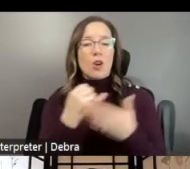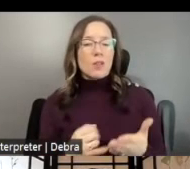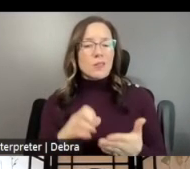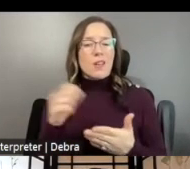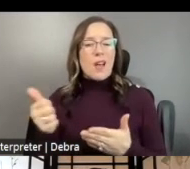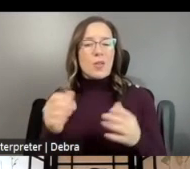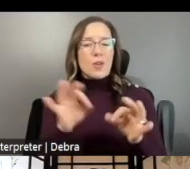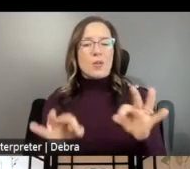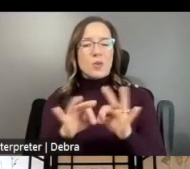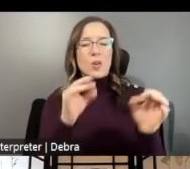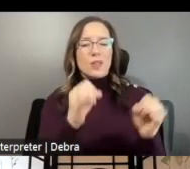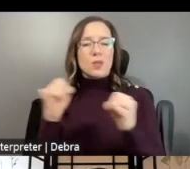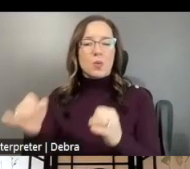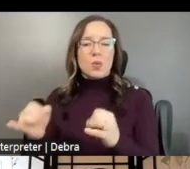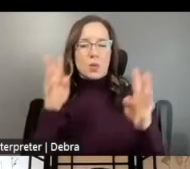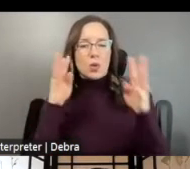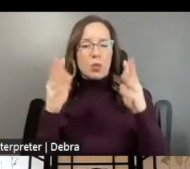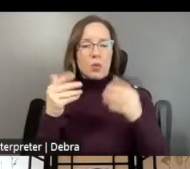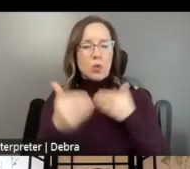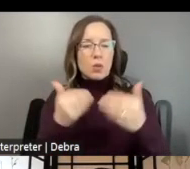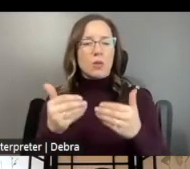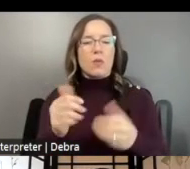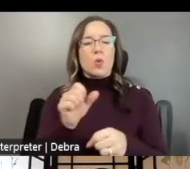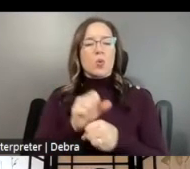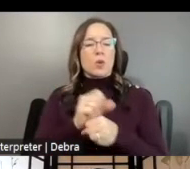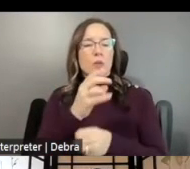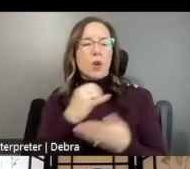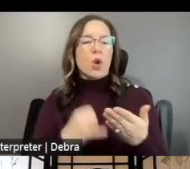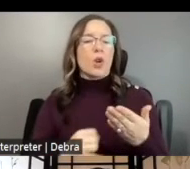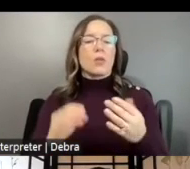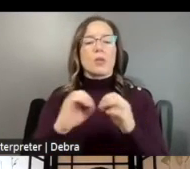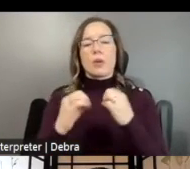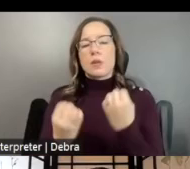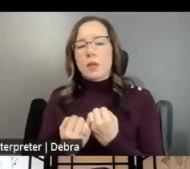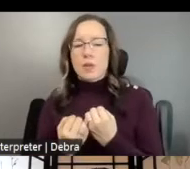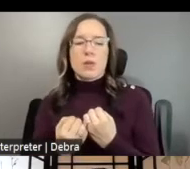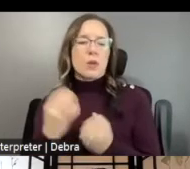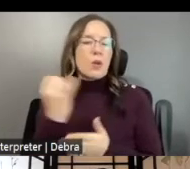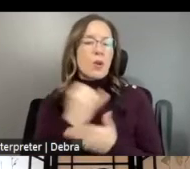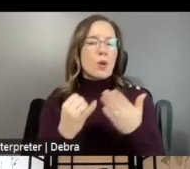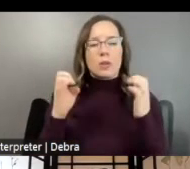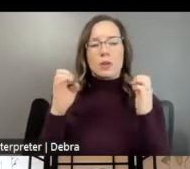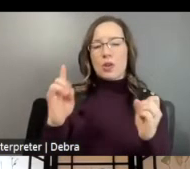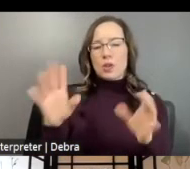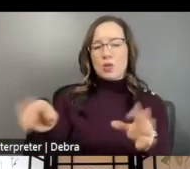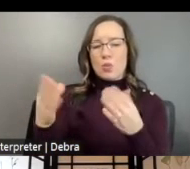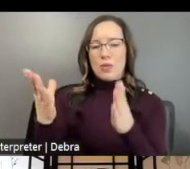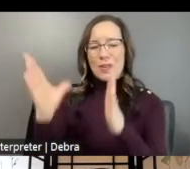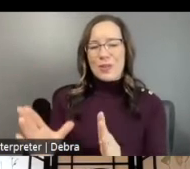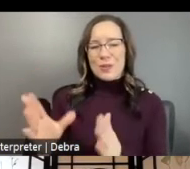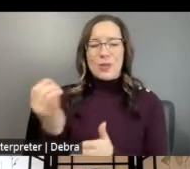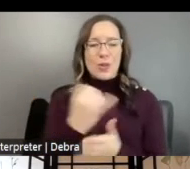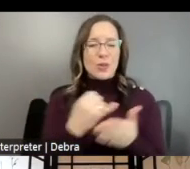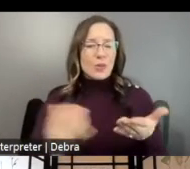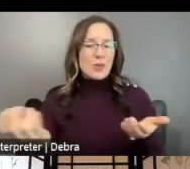CREATIVE PROCESS, WORKS OF ART, ORGANIZATIONS, ARTS EDUCATION PROVIDERS, ARTISTIC PARTNERS,